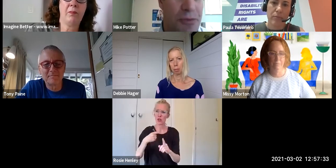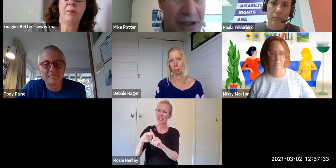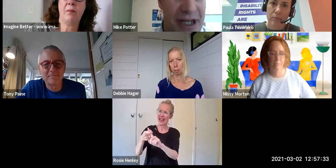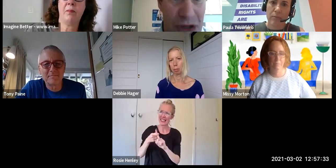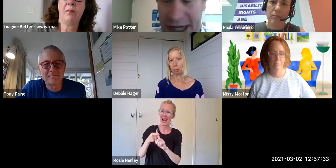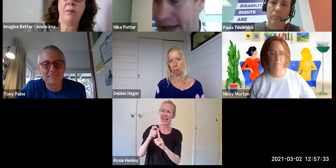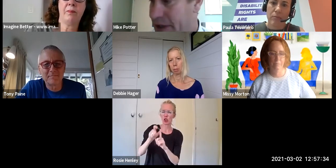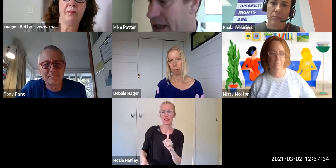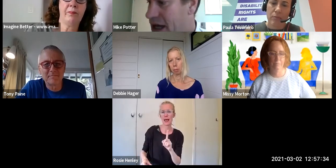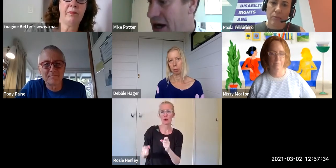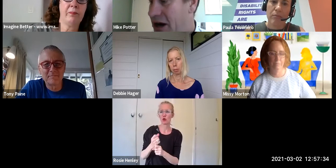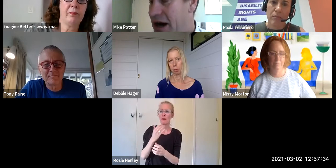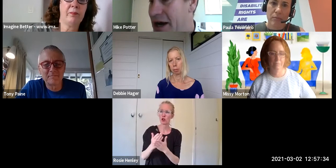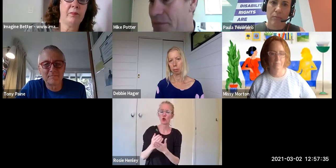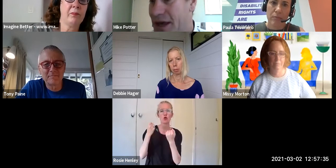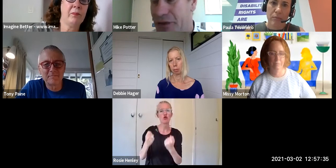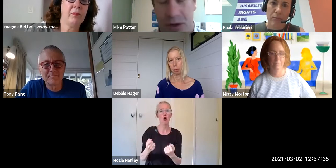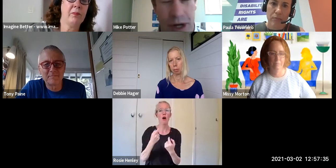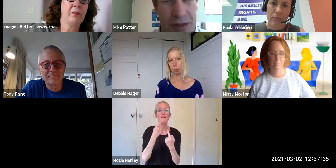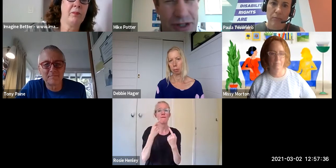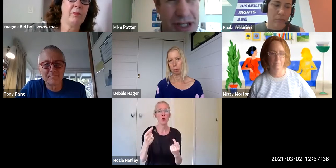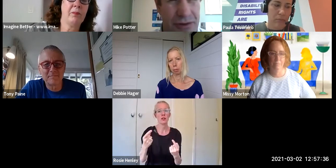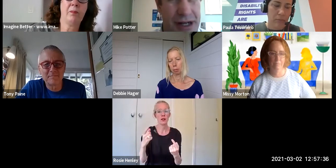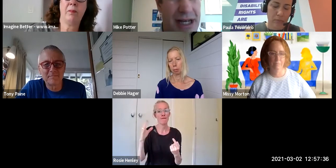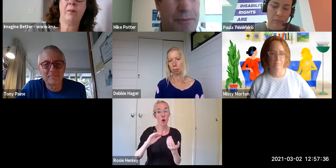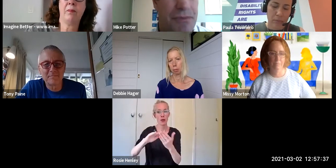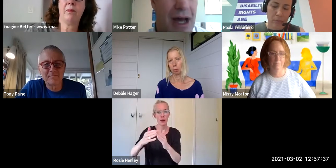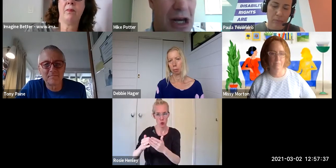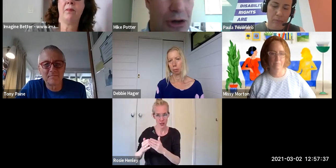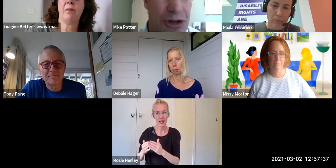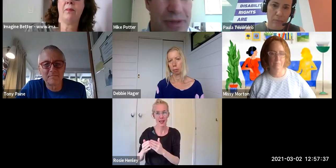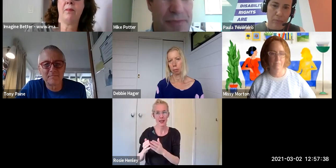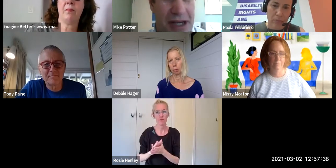If you're going to build a community the other thing-question was just around a long-term